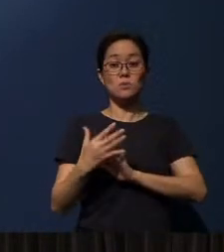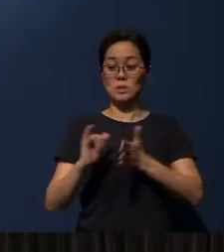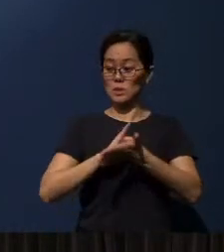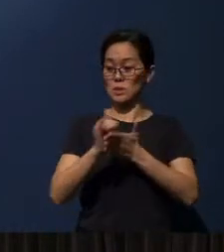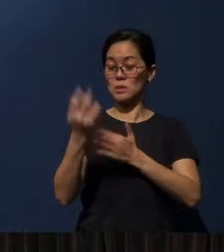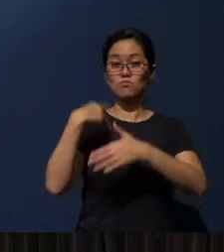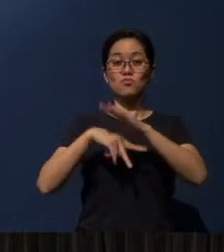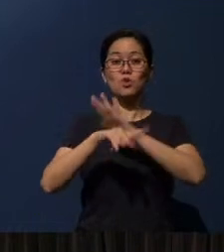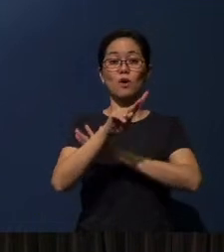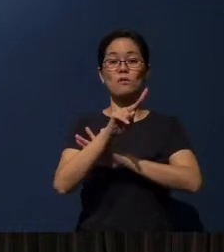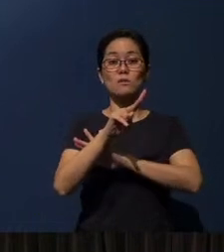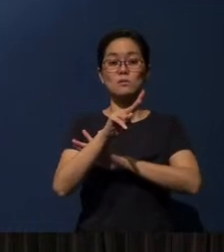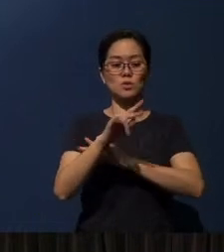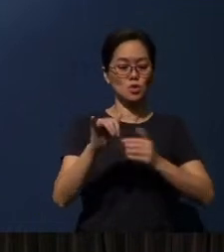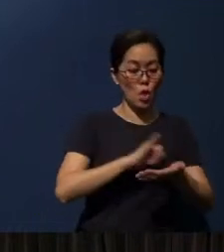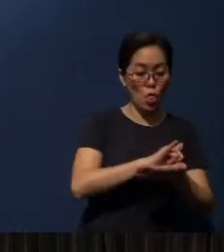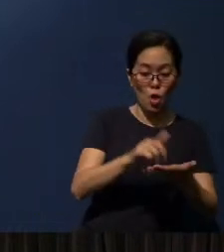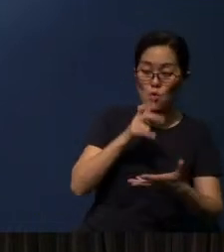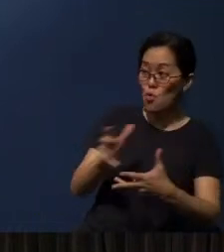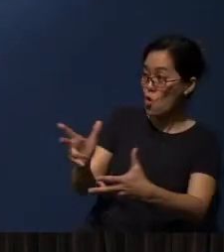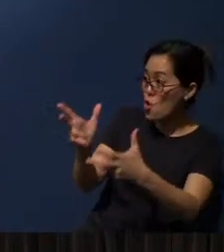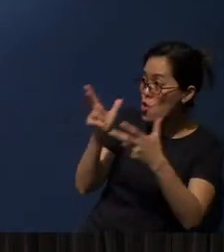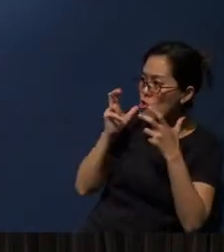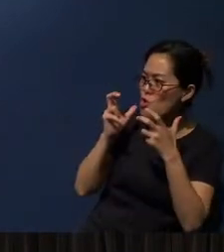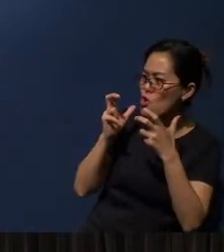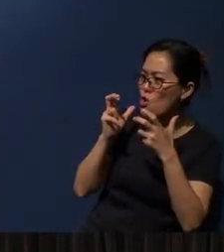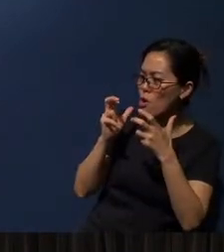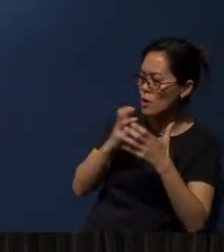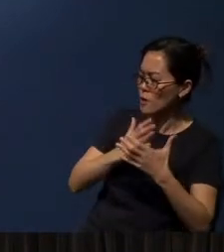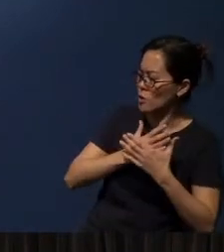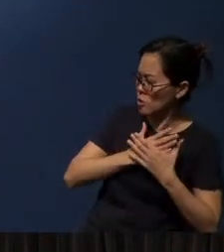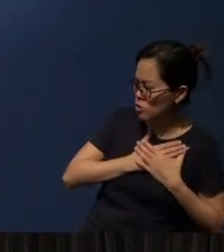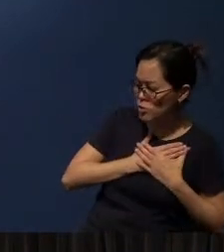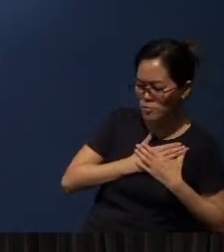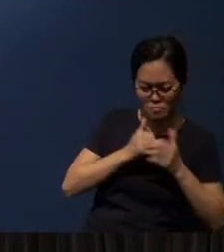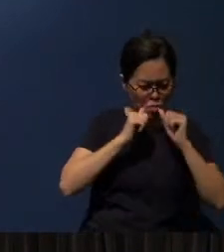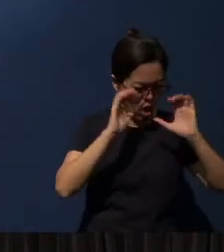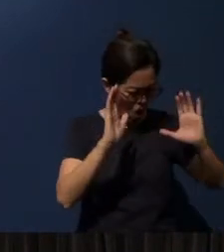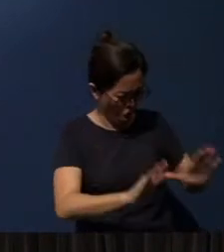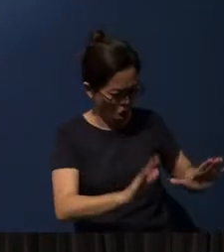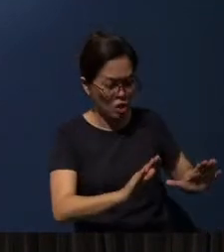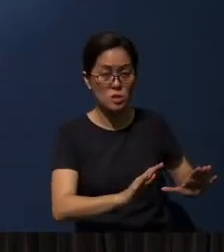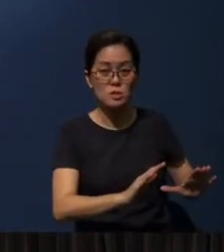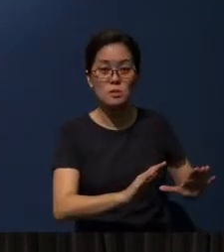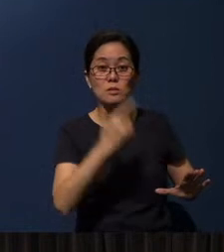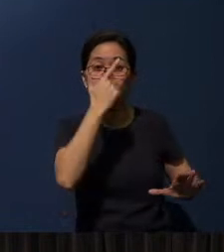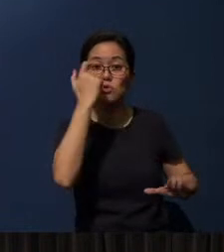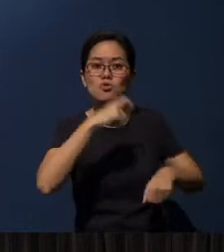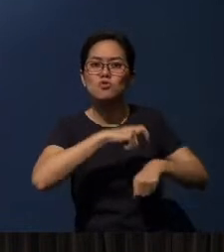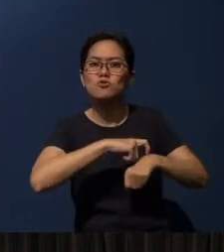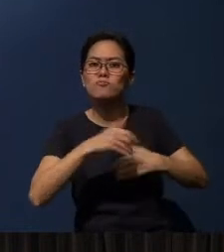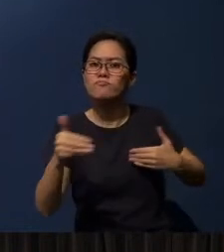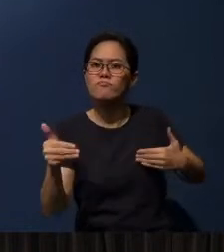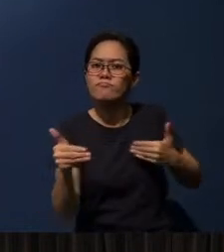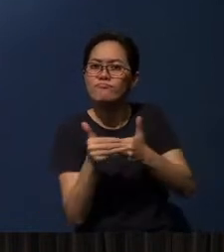and blessed are those who hear it and take to heart what is written in it, because the time is near.”